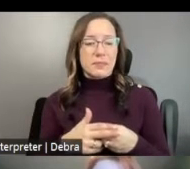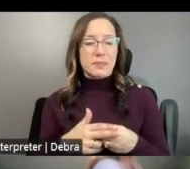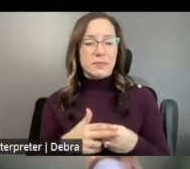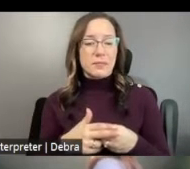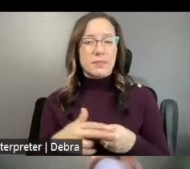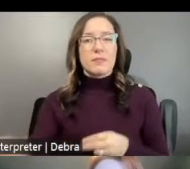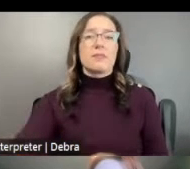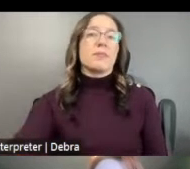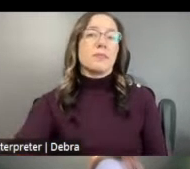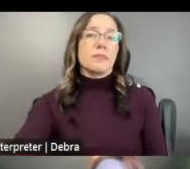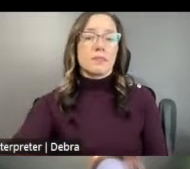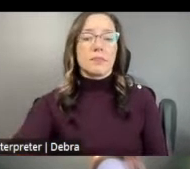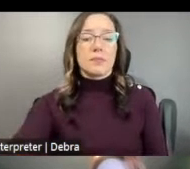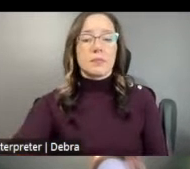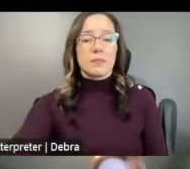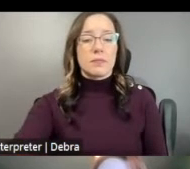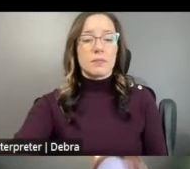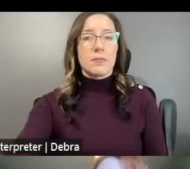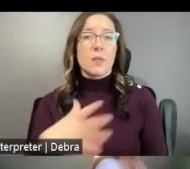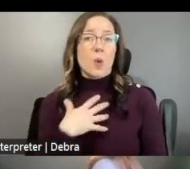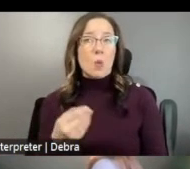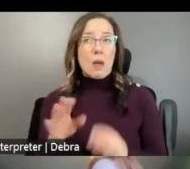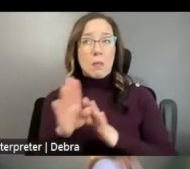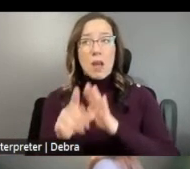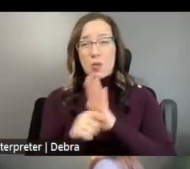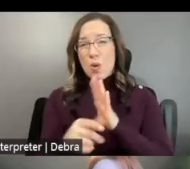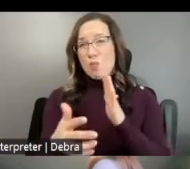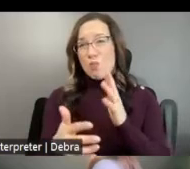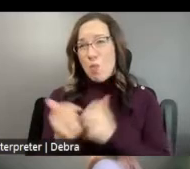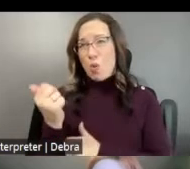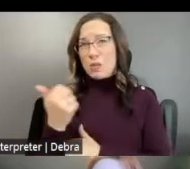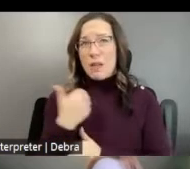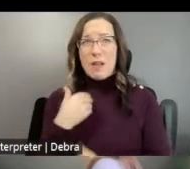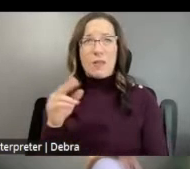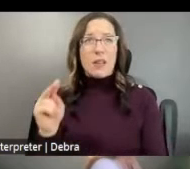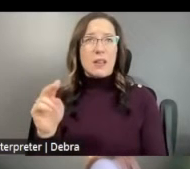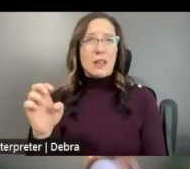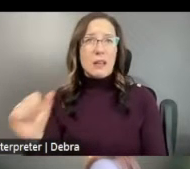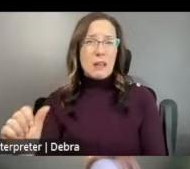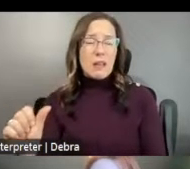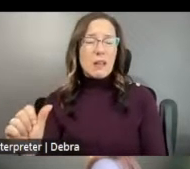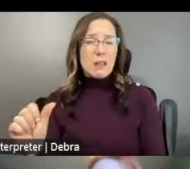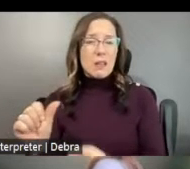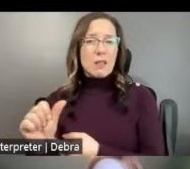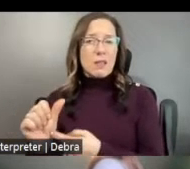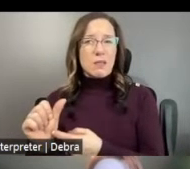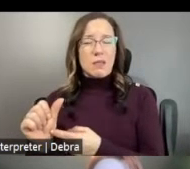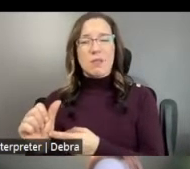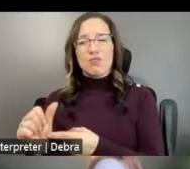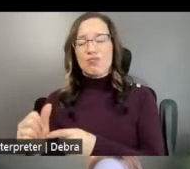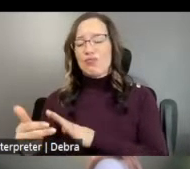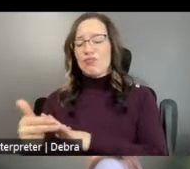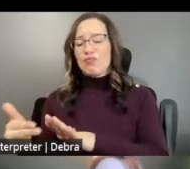USE A WHITE BACKGROUND AND MOST OF THEM HAVE THE NEA'S LOGO IN THE BOTTOM RIGHT HAND CORNER. THEY